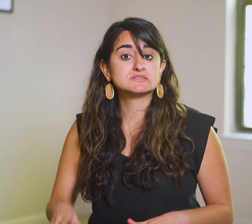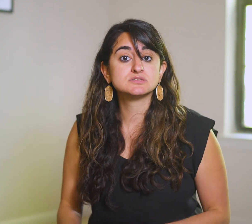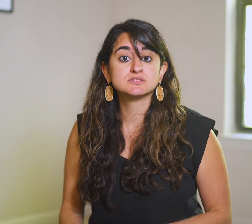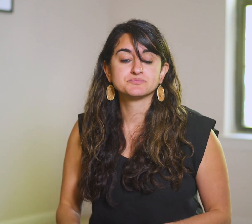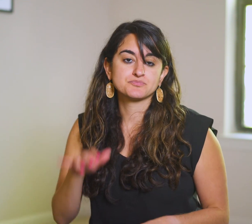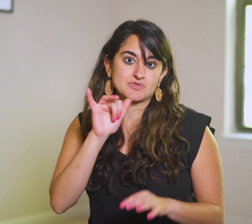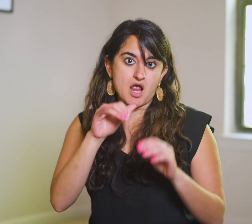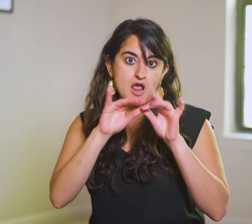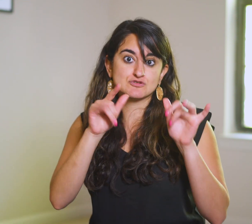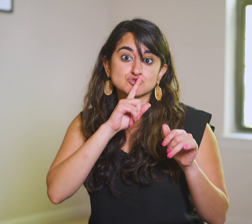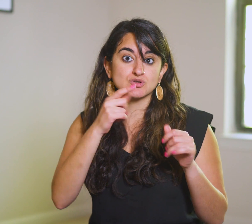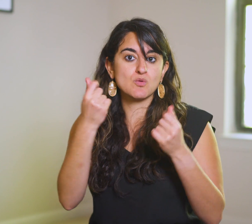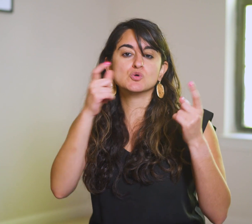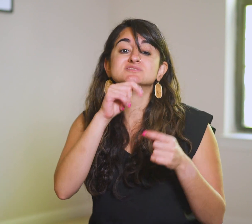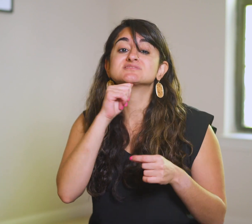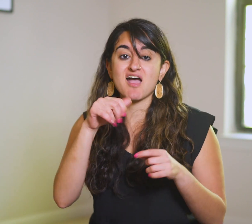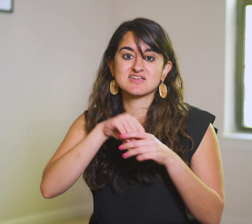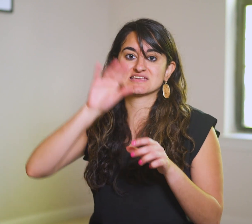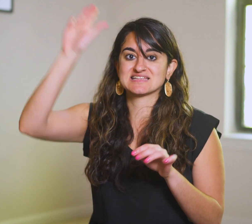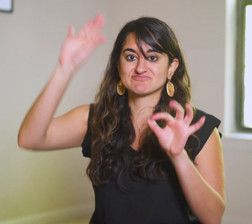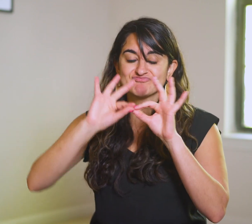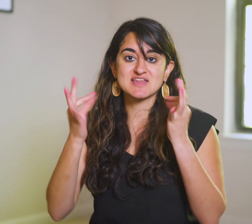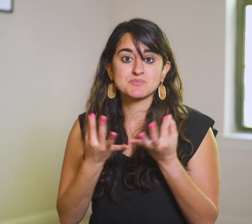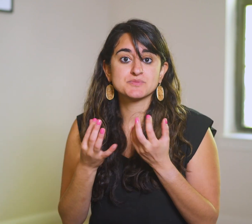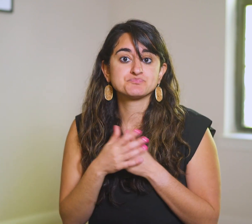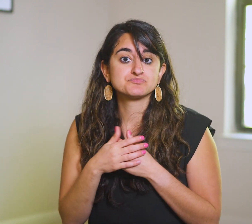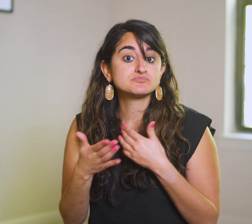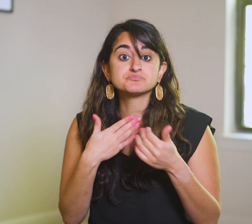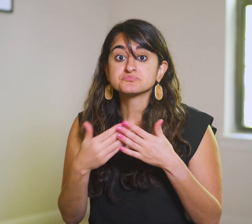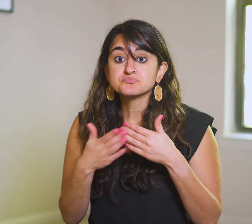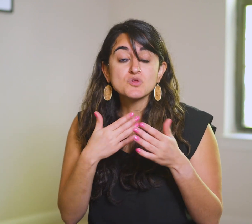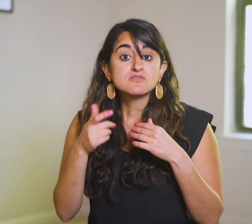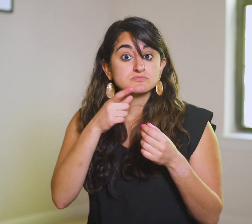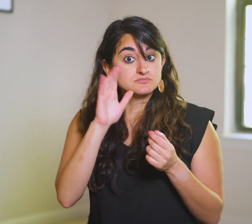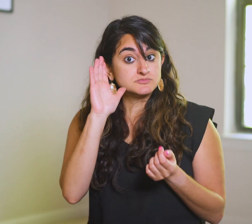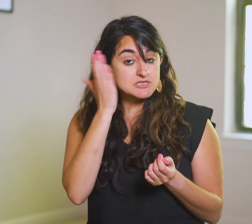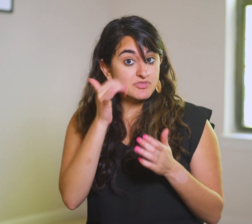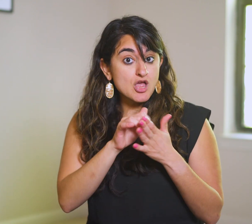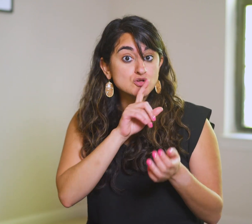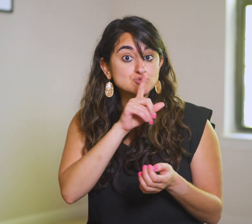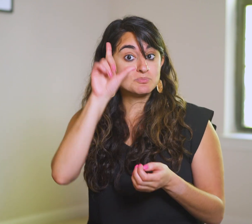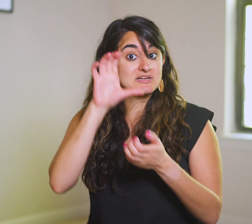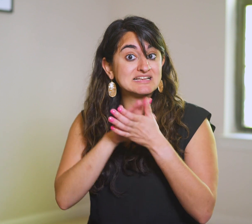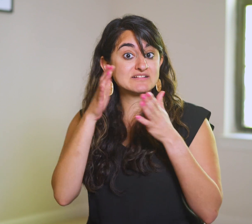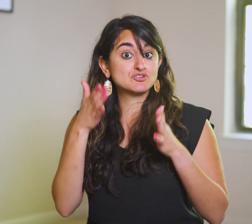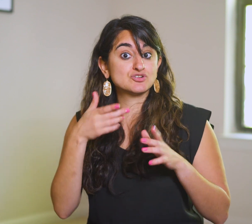which is true of anyone who isn’t in God’s family. Regardless of which it is, it seems a true believer